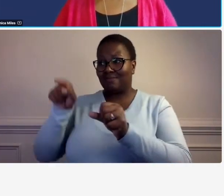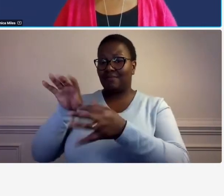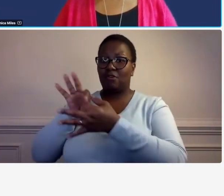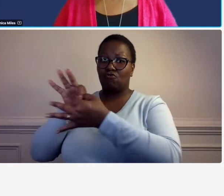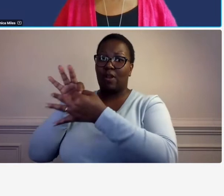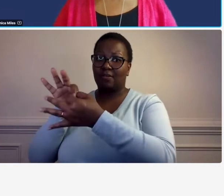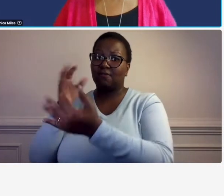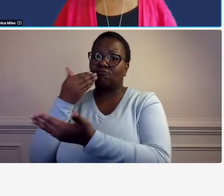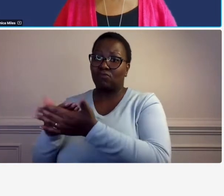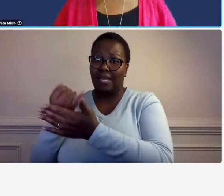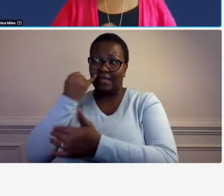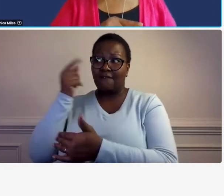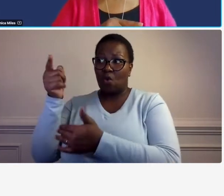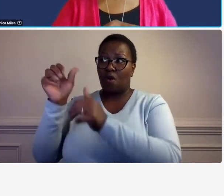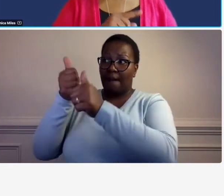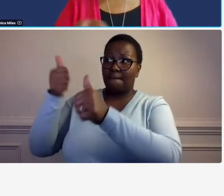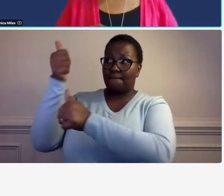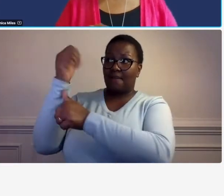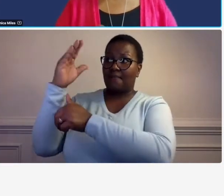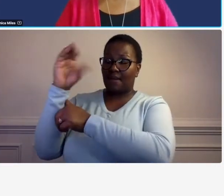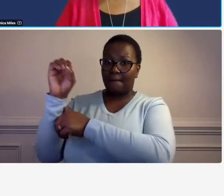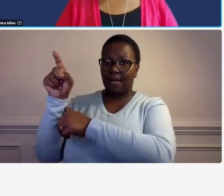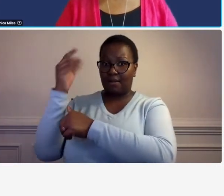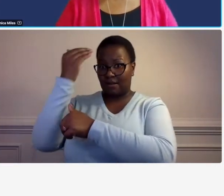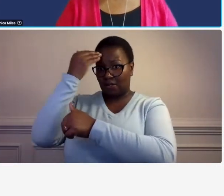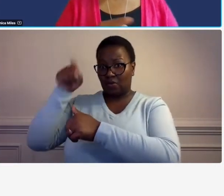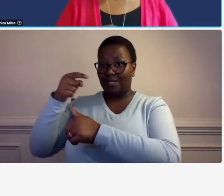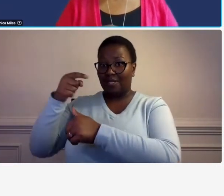are a prime remember that you need to if anything comes across your desk where there's a change or